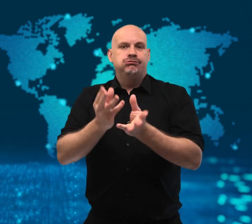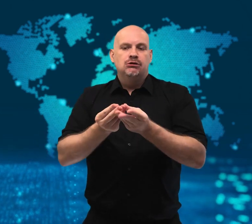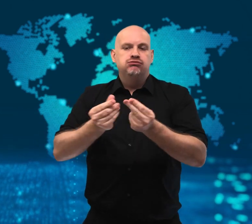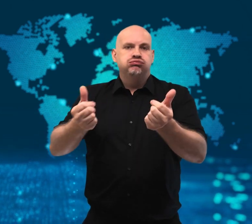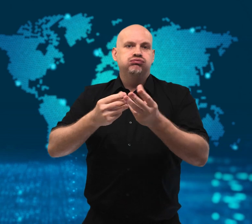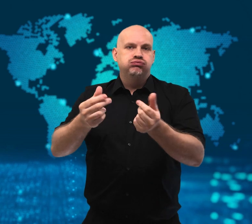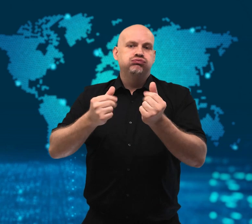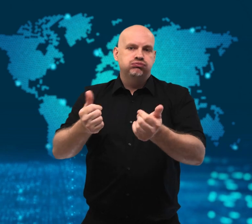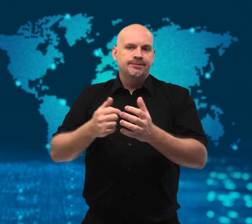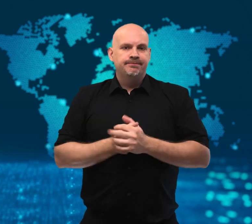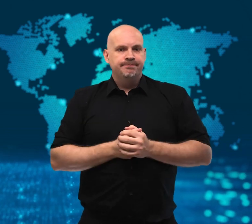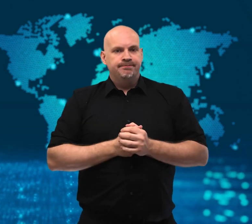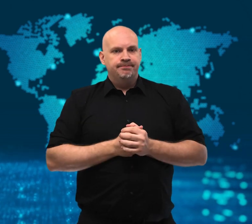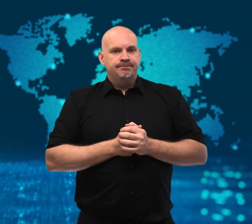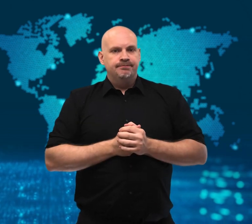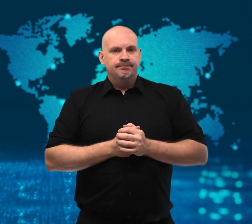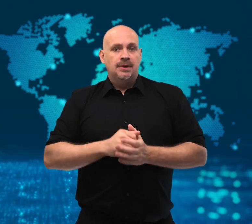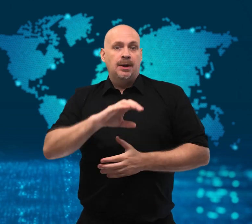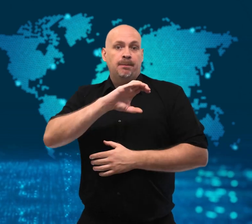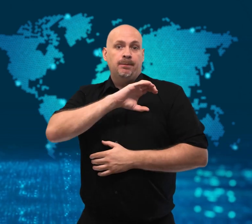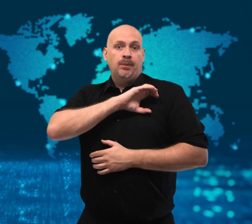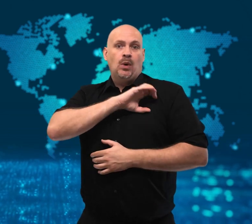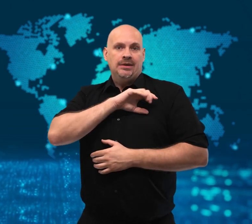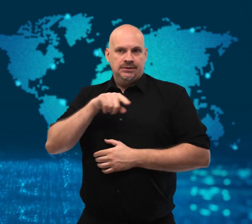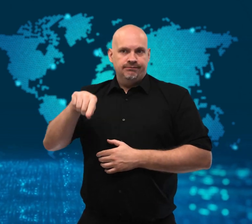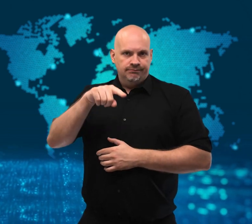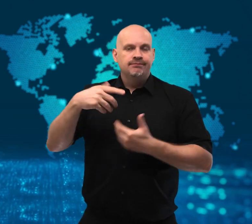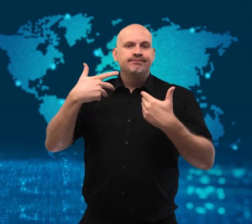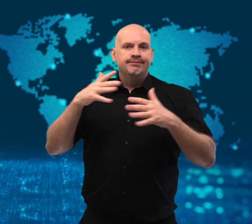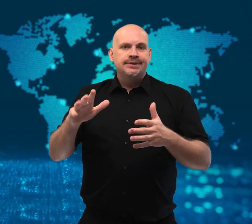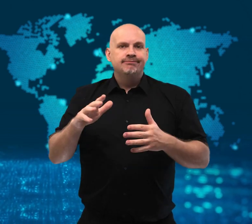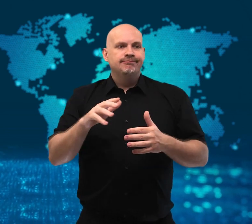recover all of the bodies.